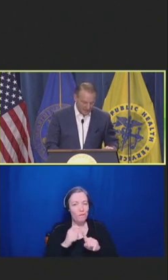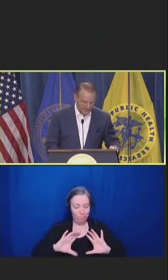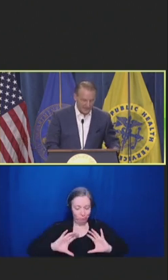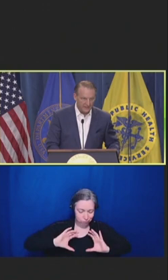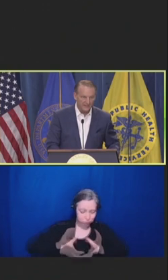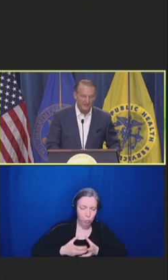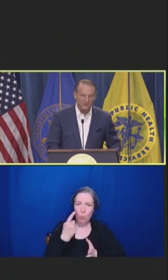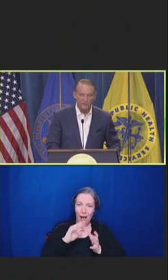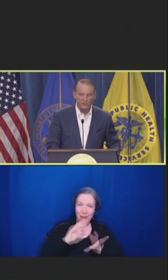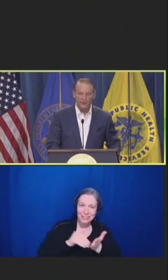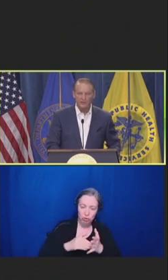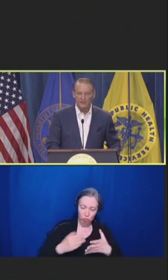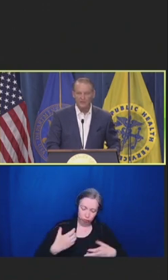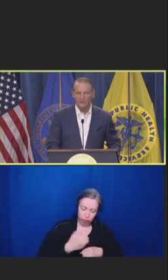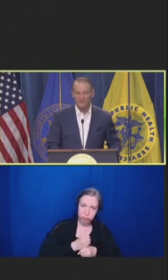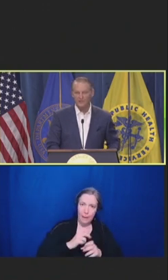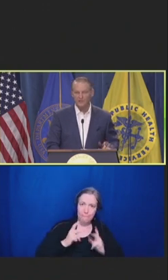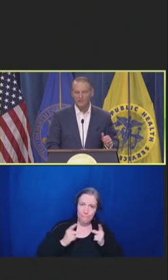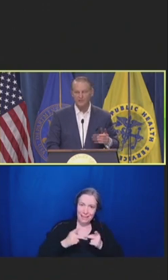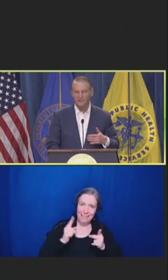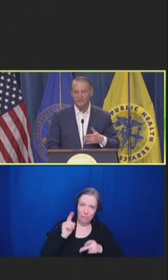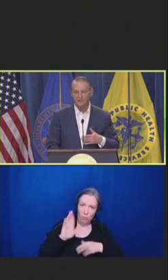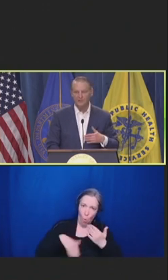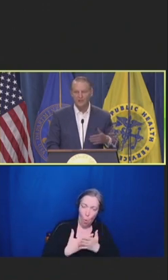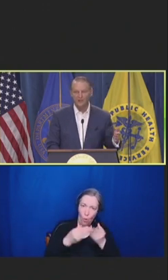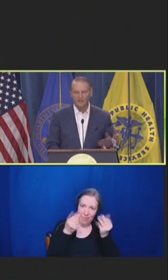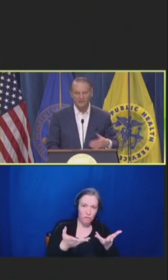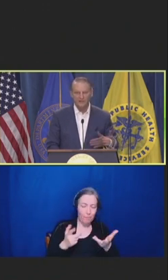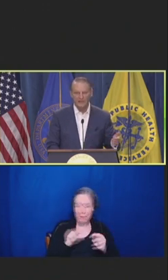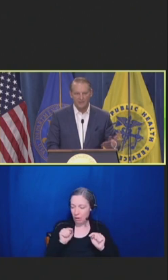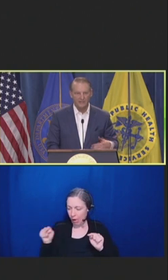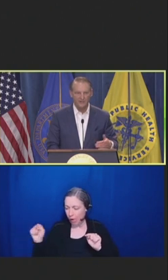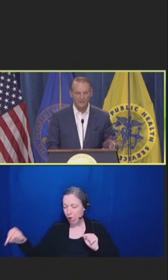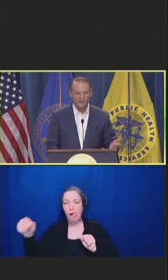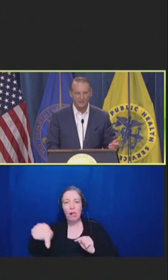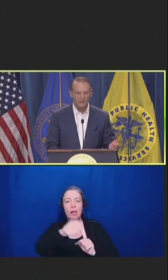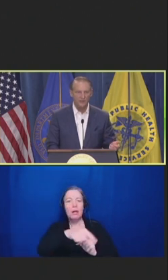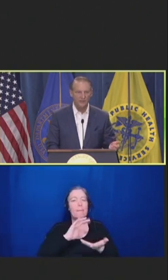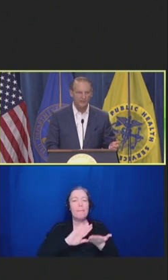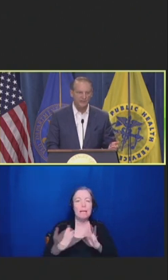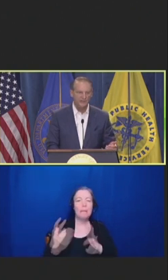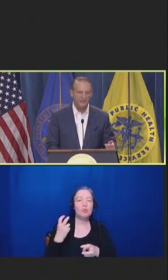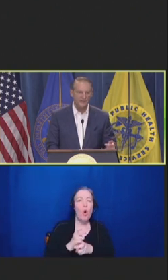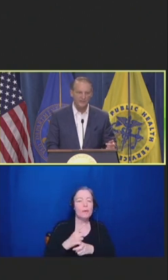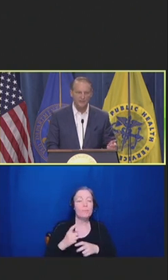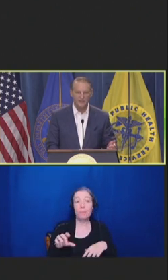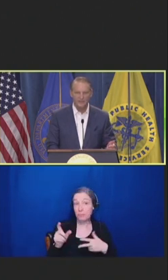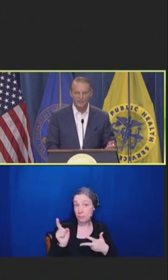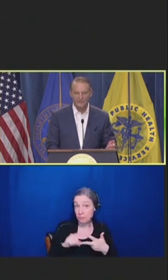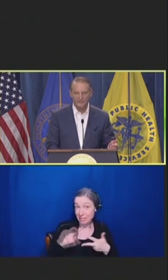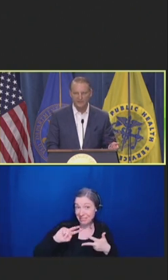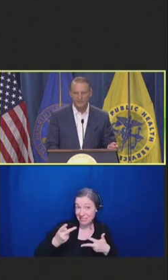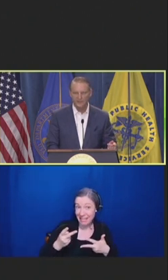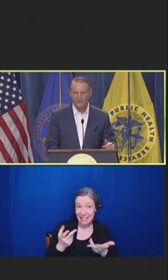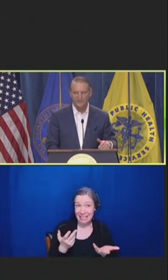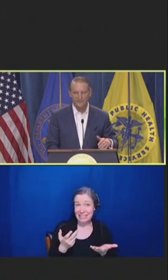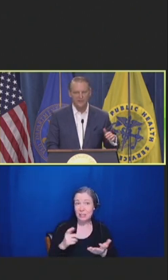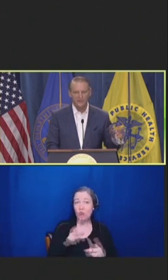The second thing is the reporting and documentation. There's an uneven application of reporting and documentation related to vaccinations